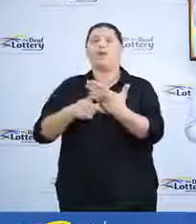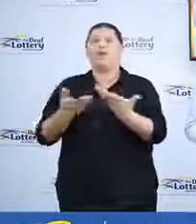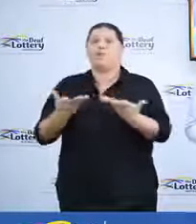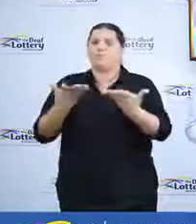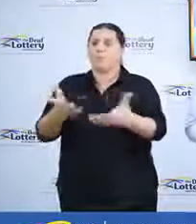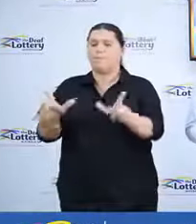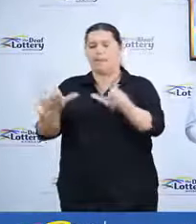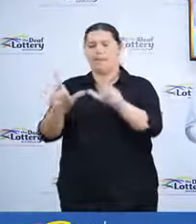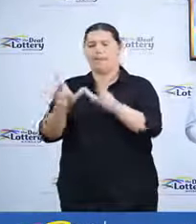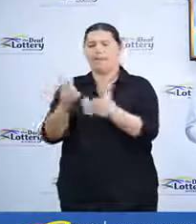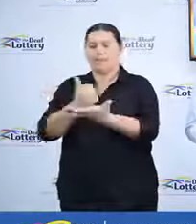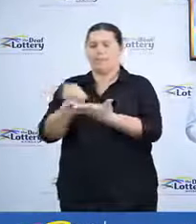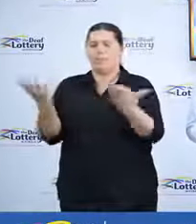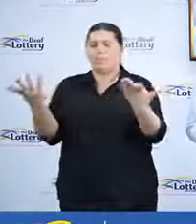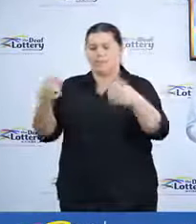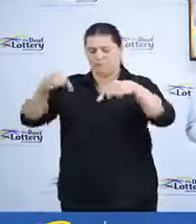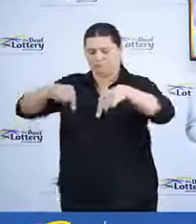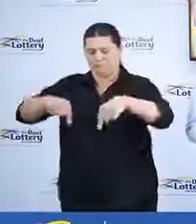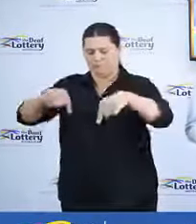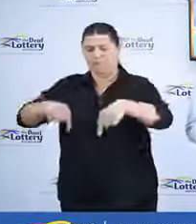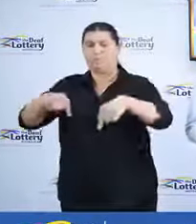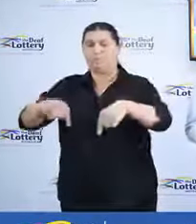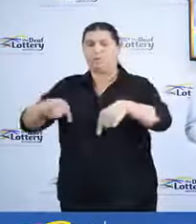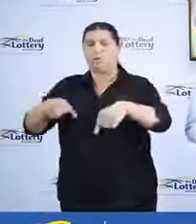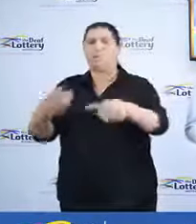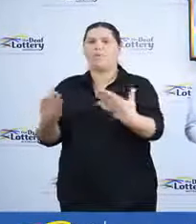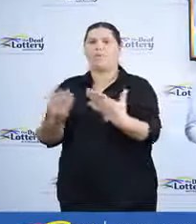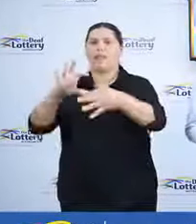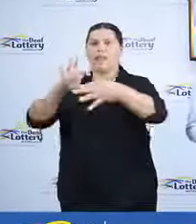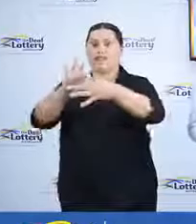the bottom of your screen along with a link to our website where you can find